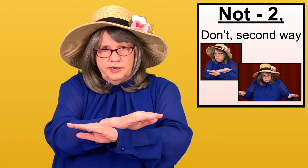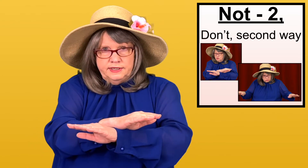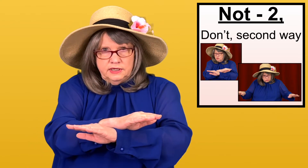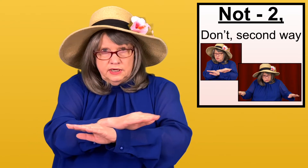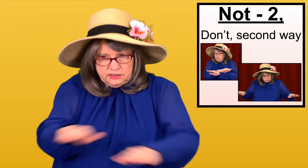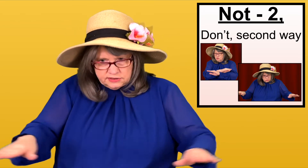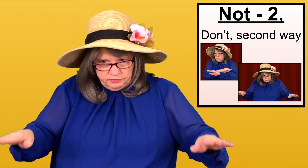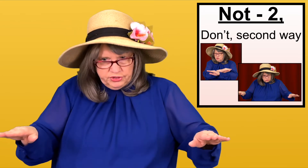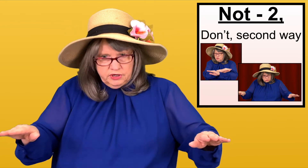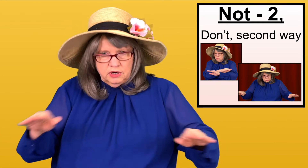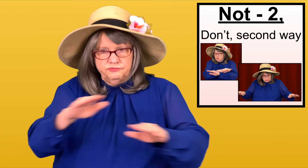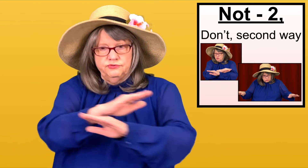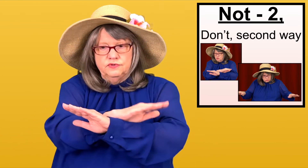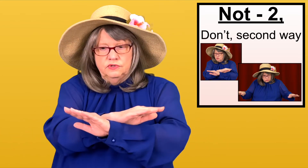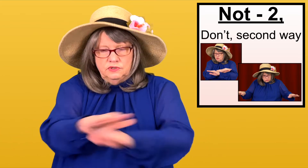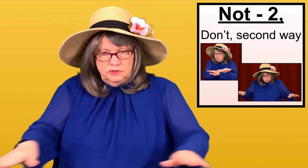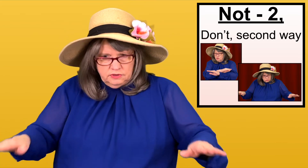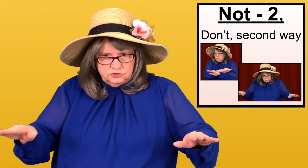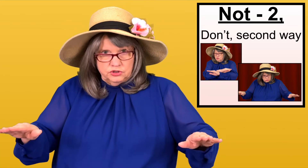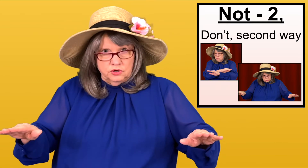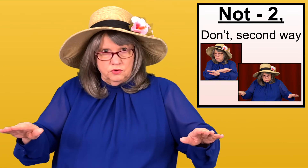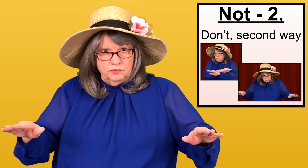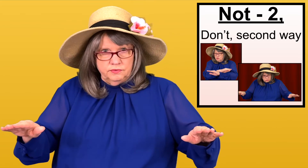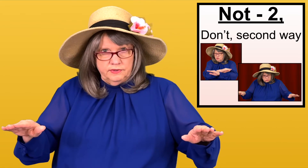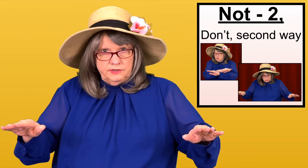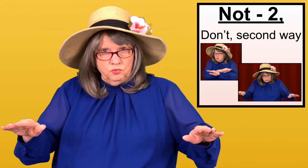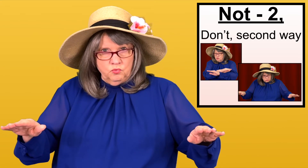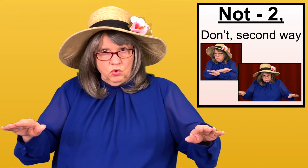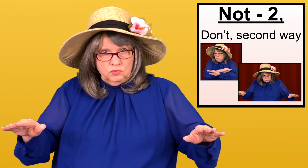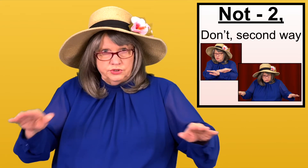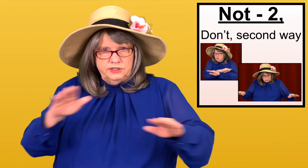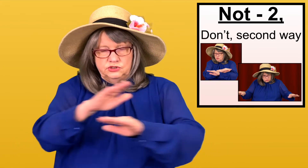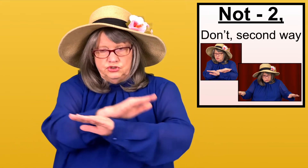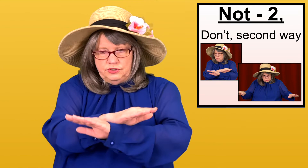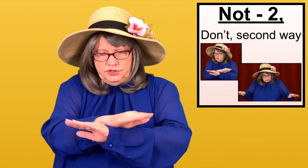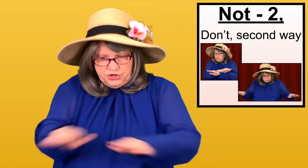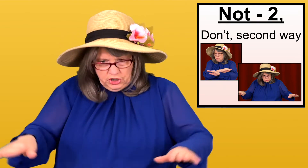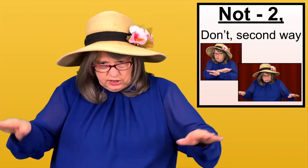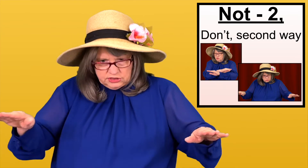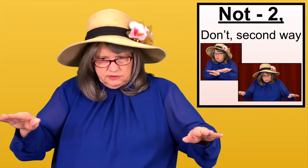to cut something off so it, it's won't. It's NOT.